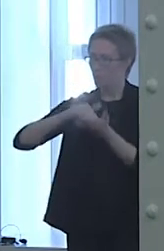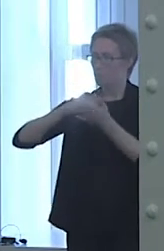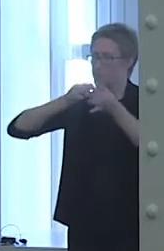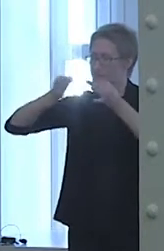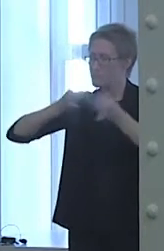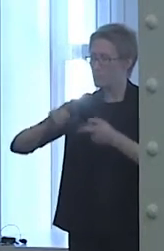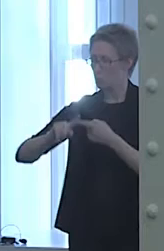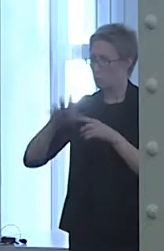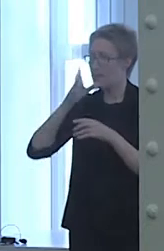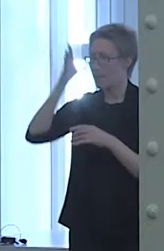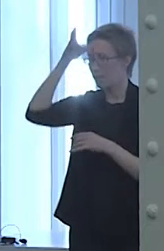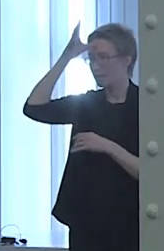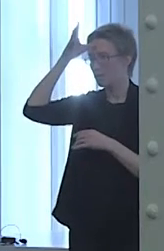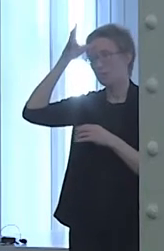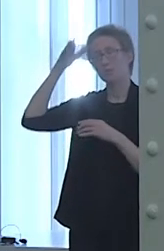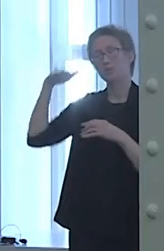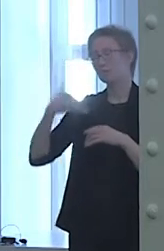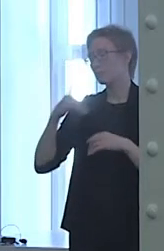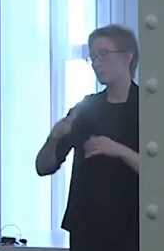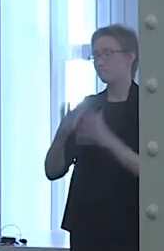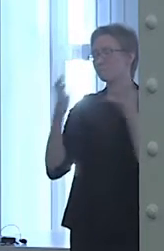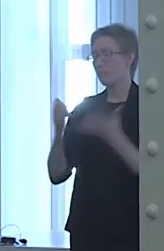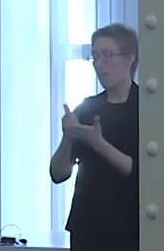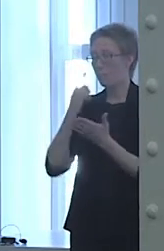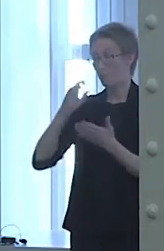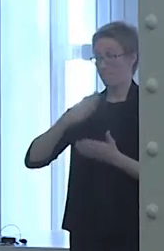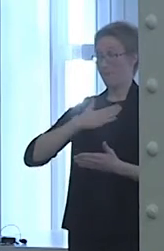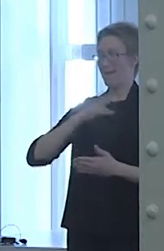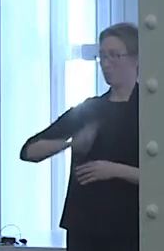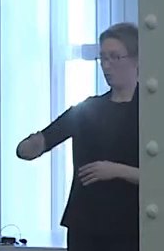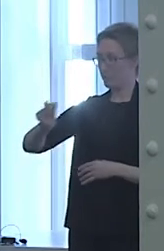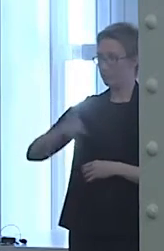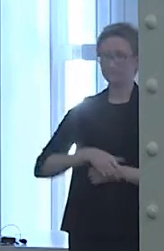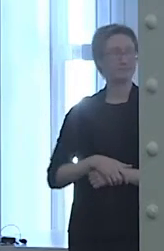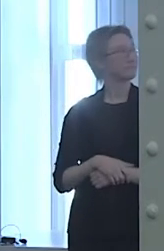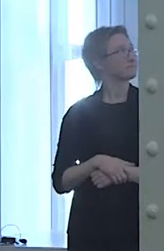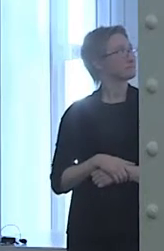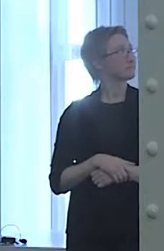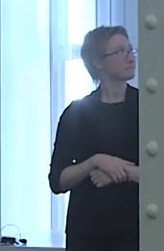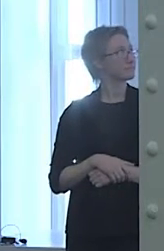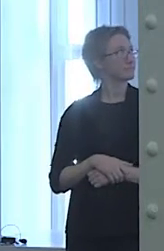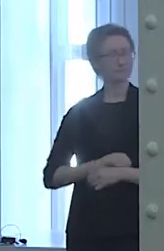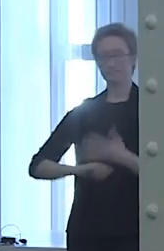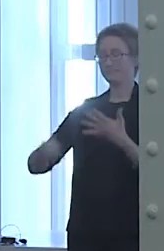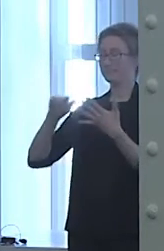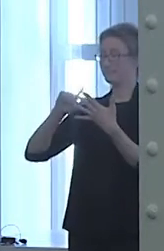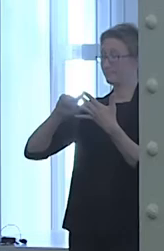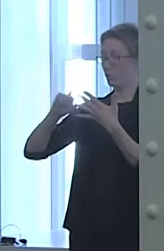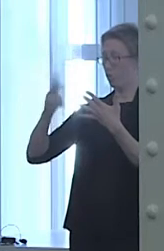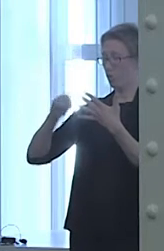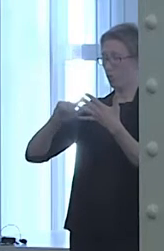The third way we can break down barriers in Asian-American mental health is by having mental health professionals